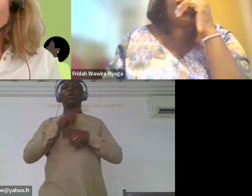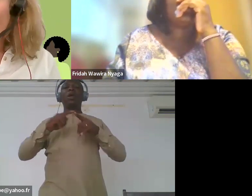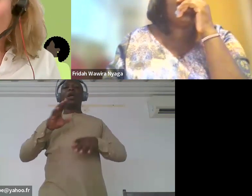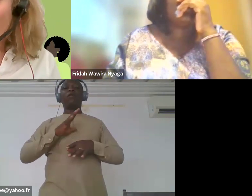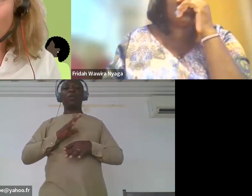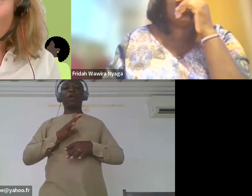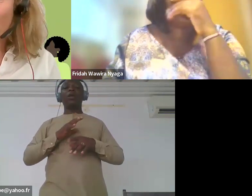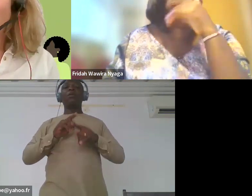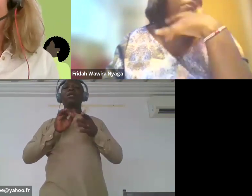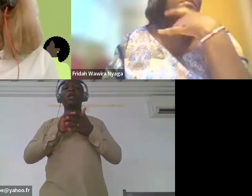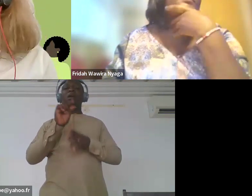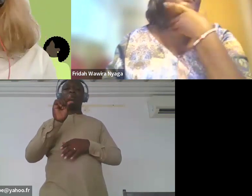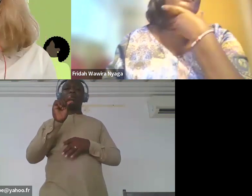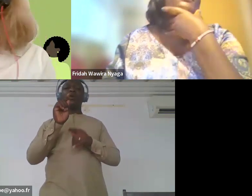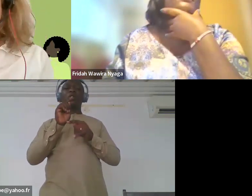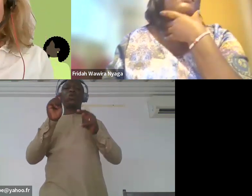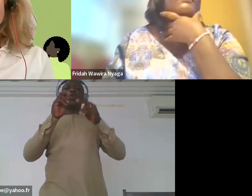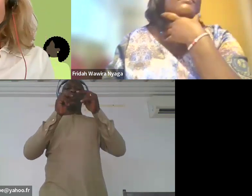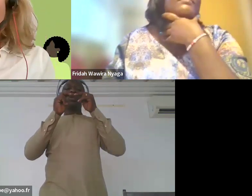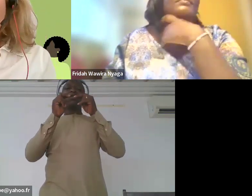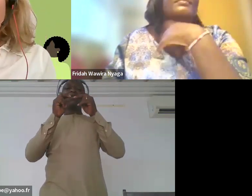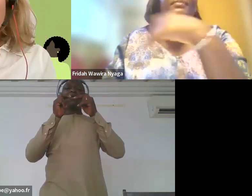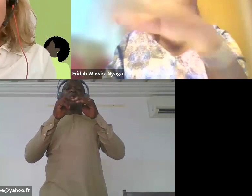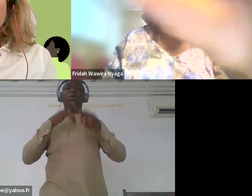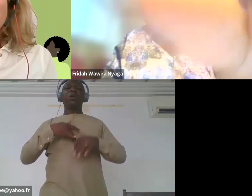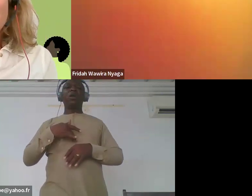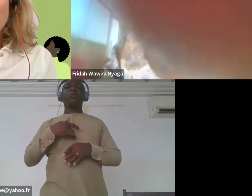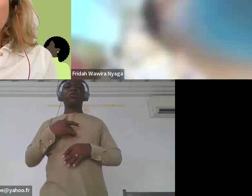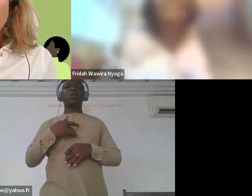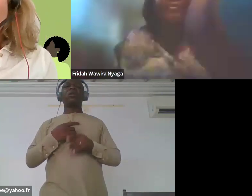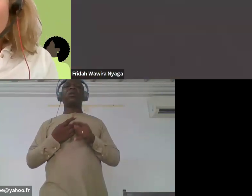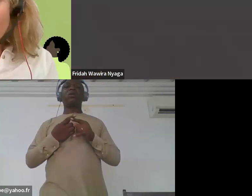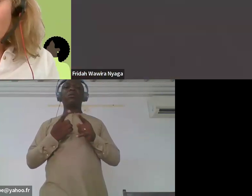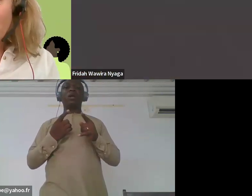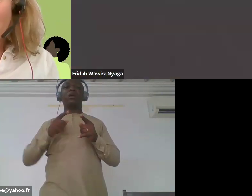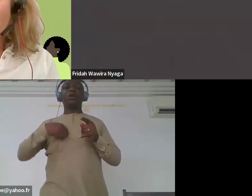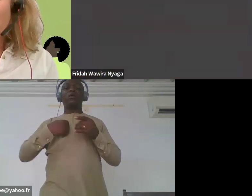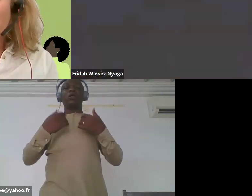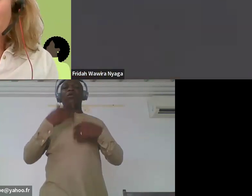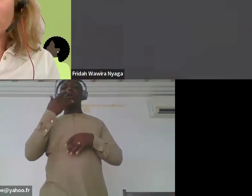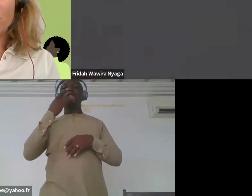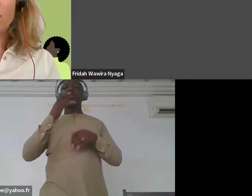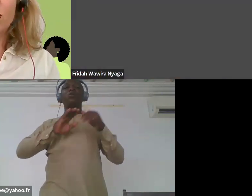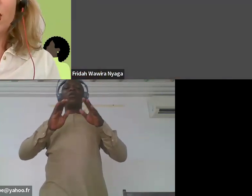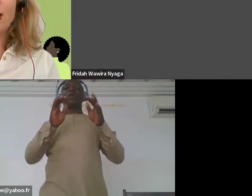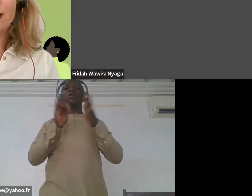but it was too much emotionally. But we had the chance to meet Janet